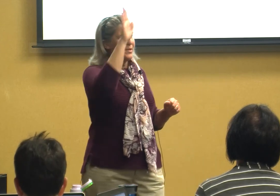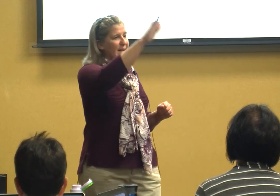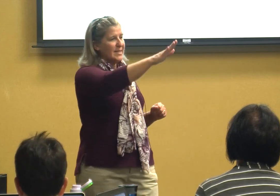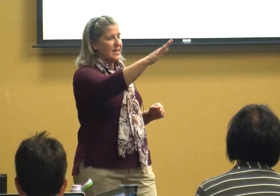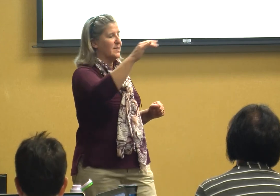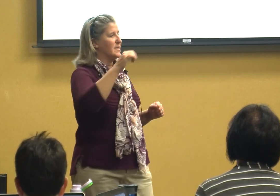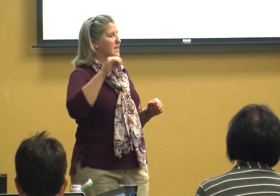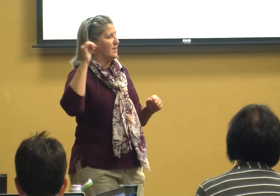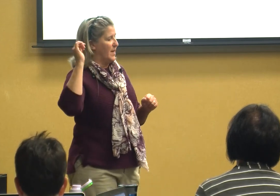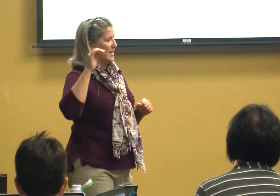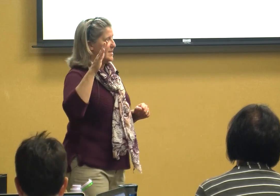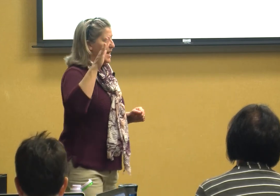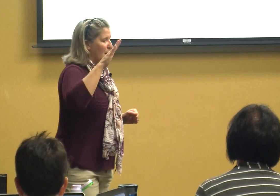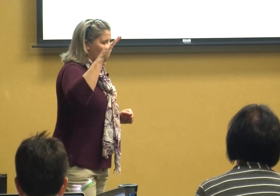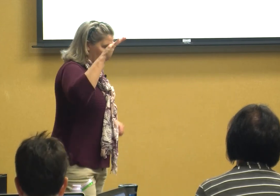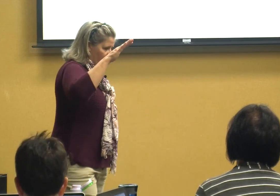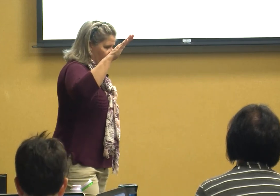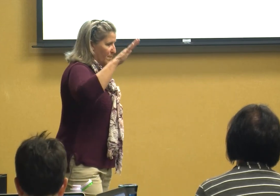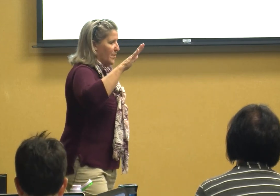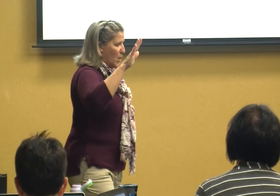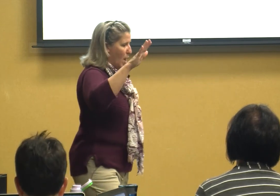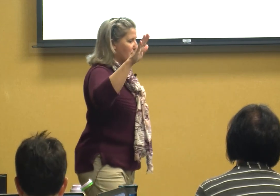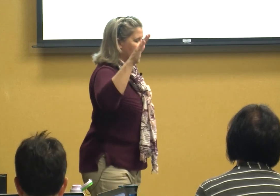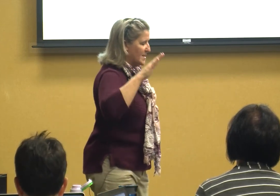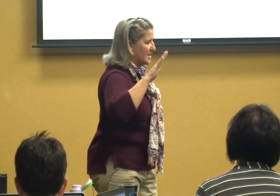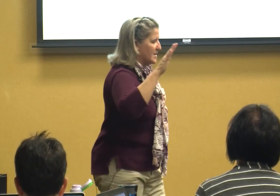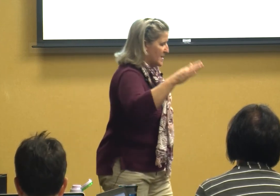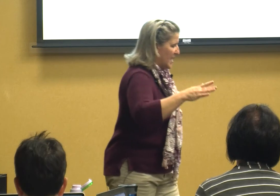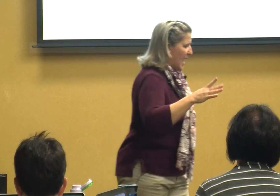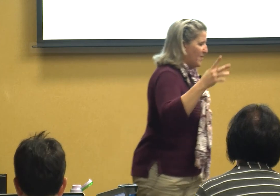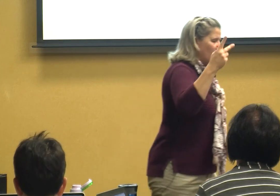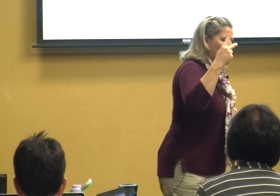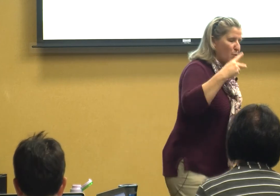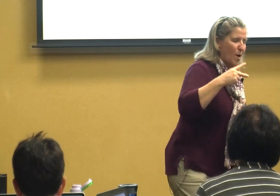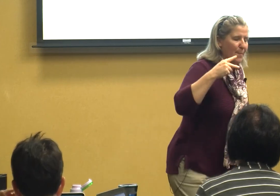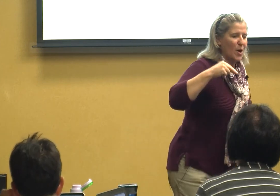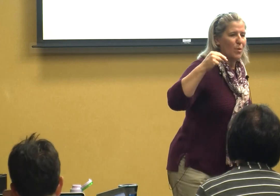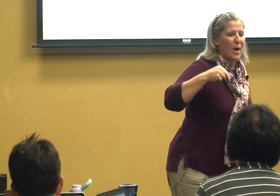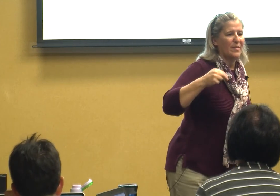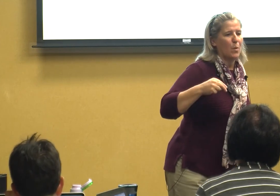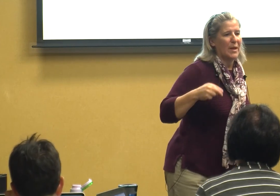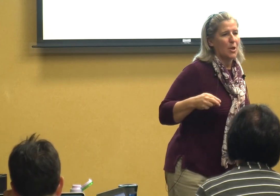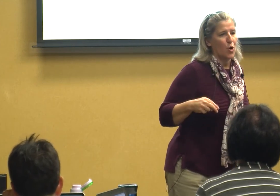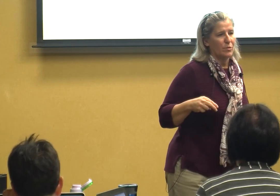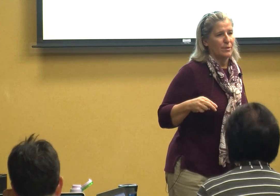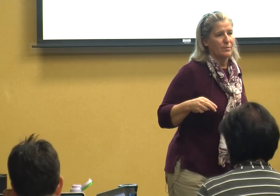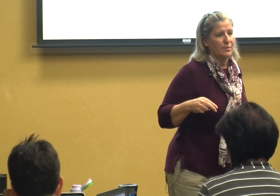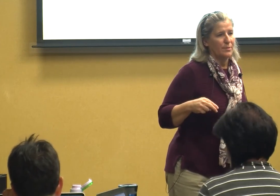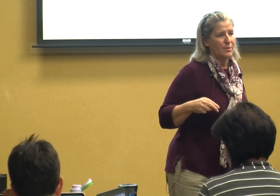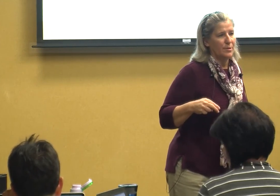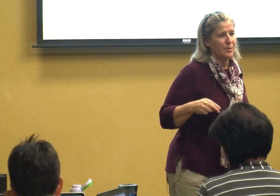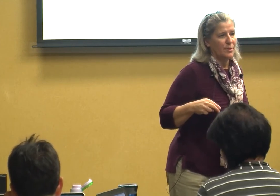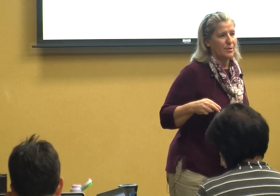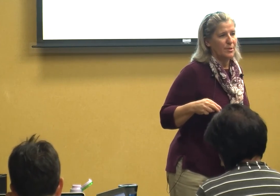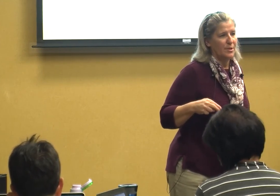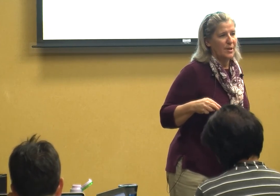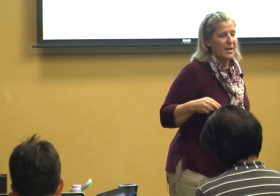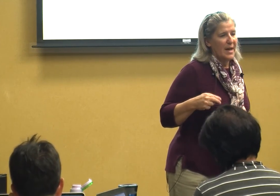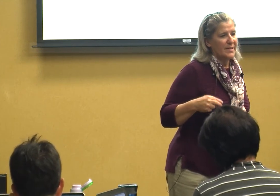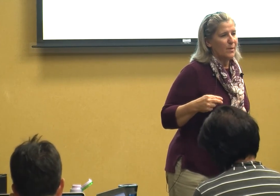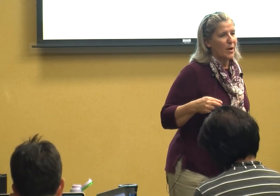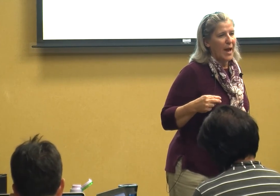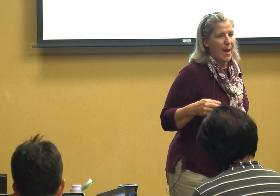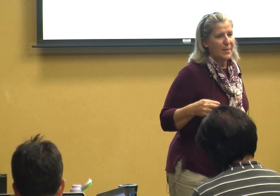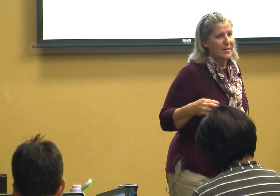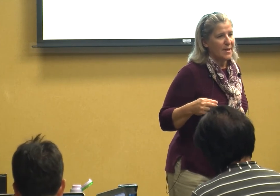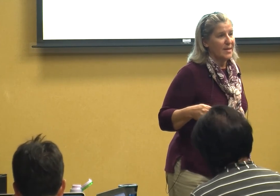distance things there are distance and they're the primary way that we learn and see what happens is